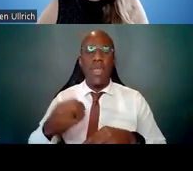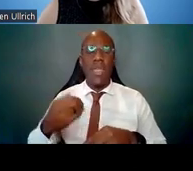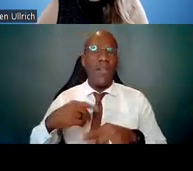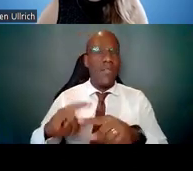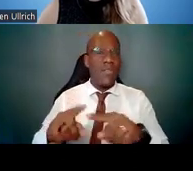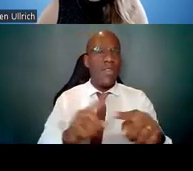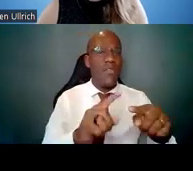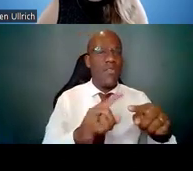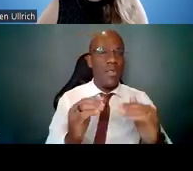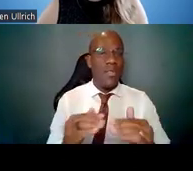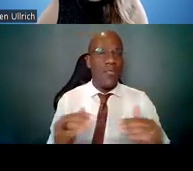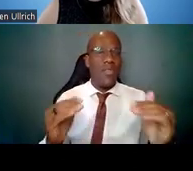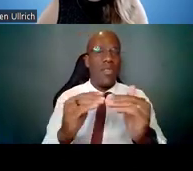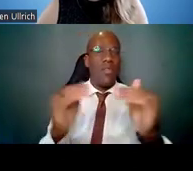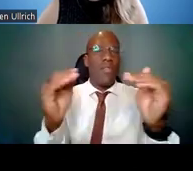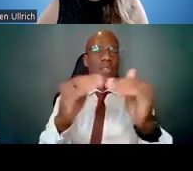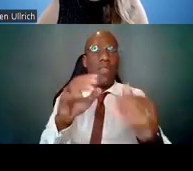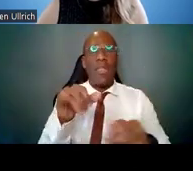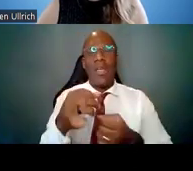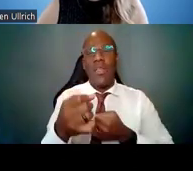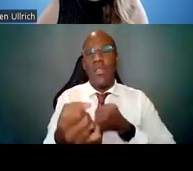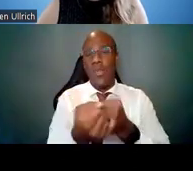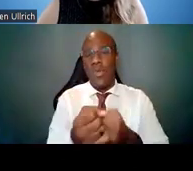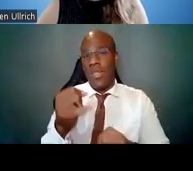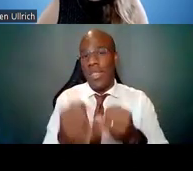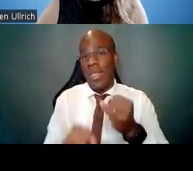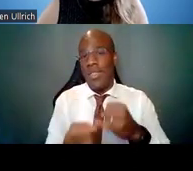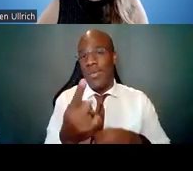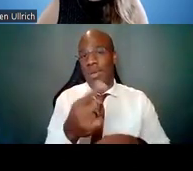It supports the last one to two years of postdoctoral training,